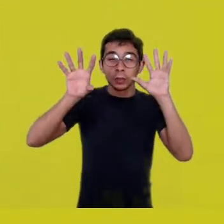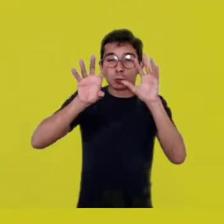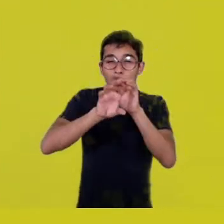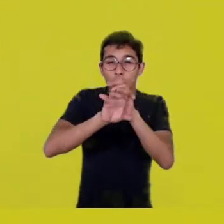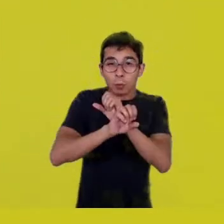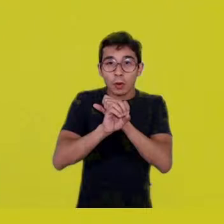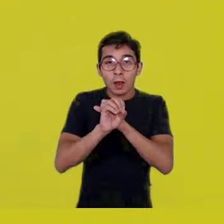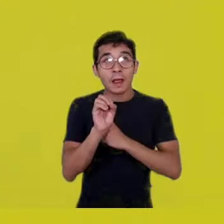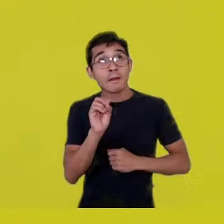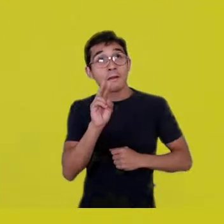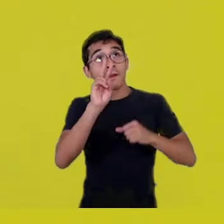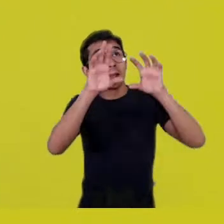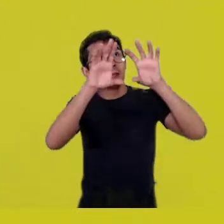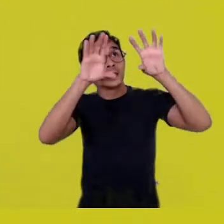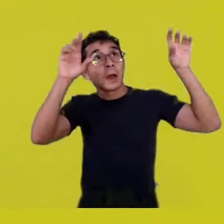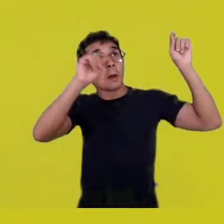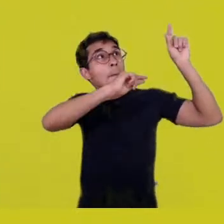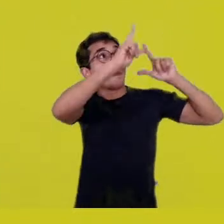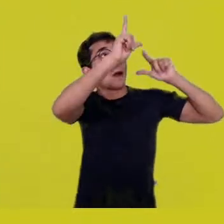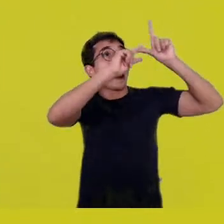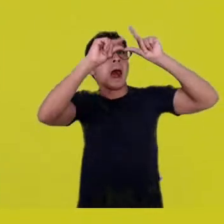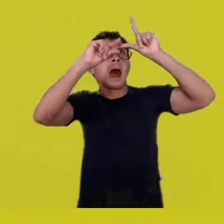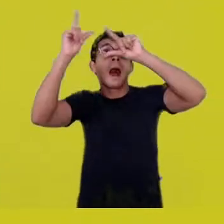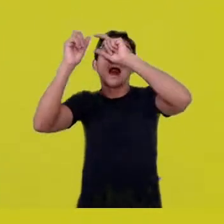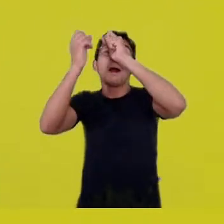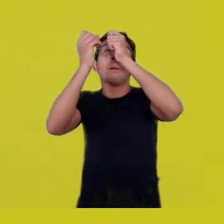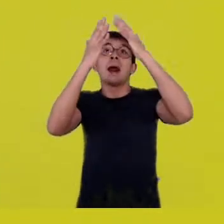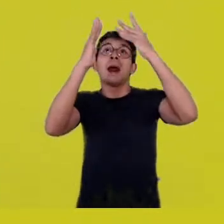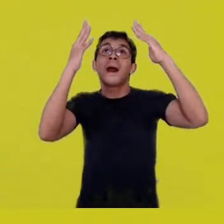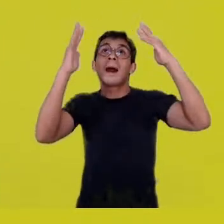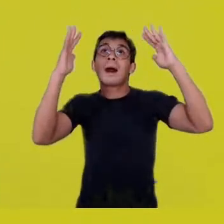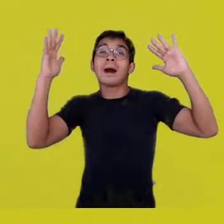that you think you can reach up and grasp the stars.